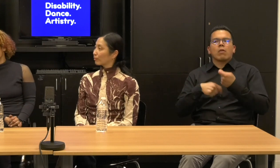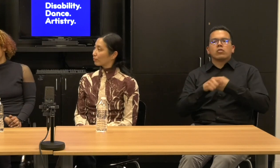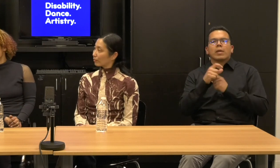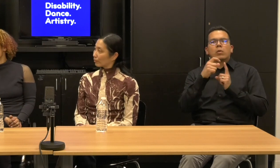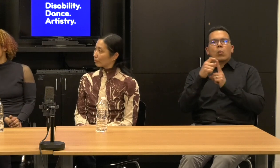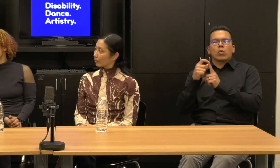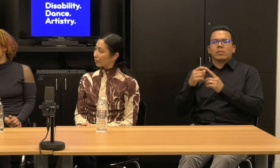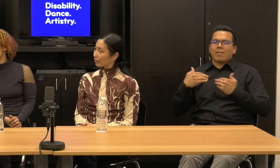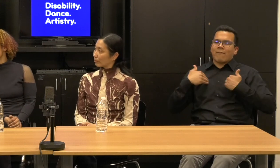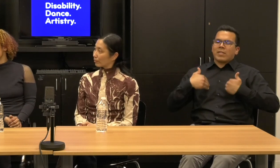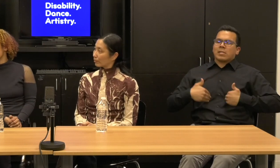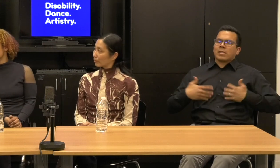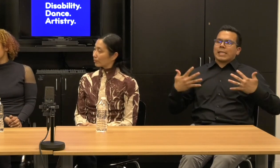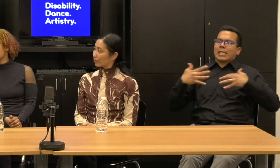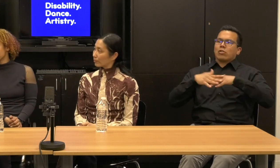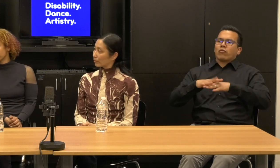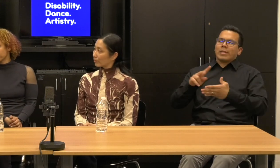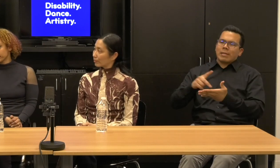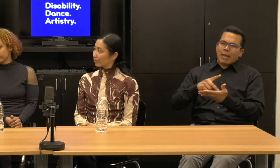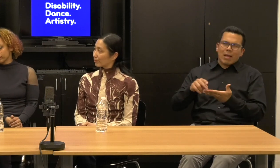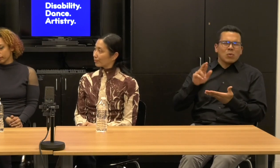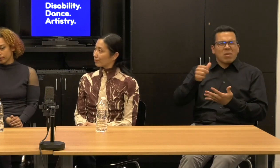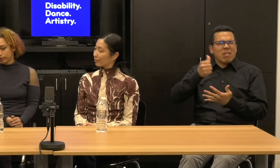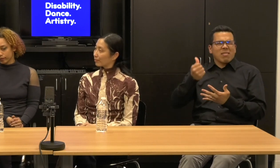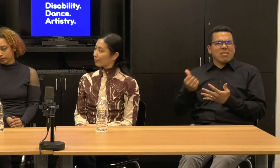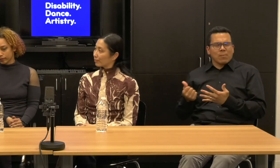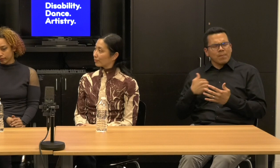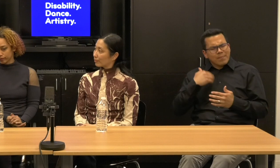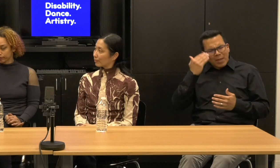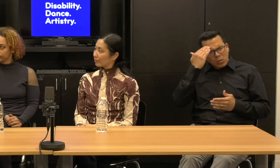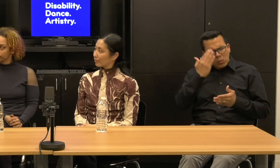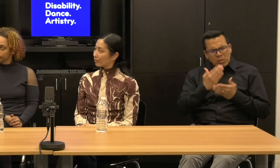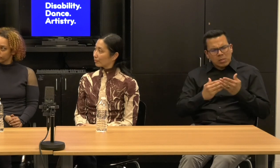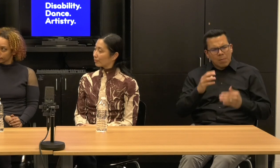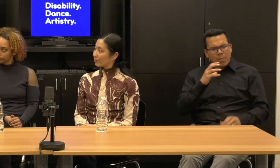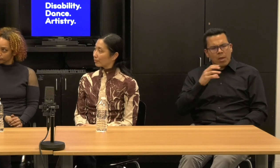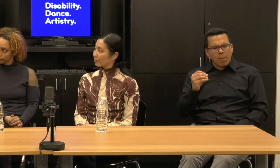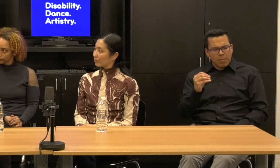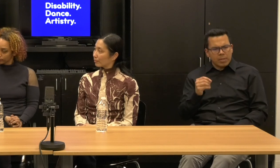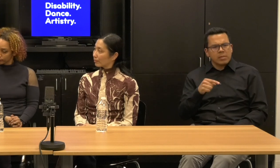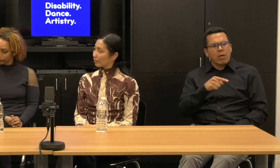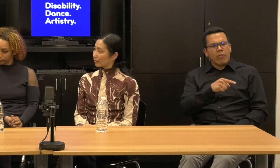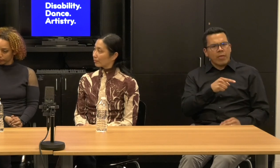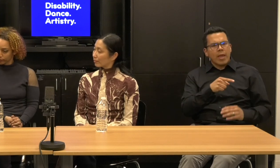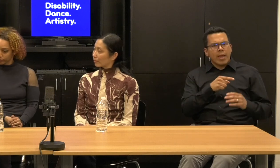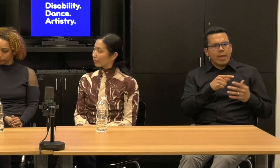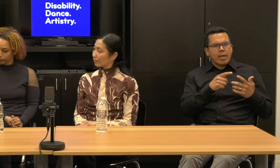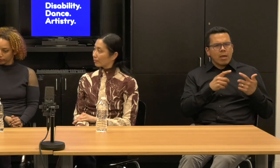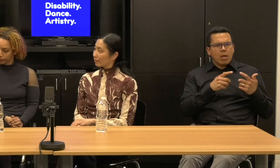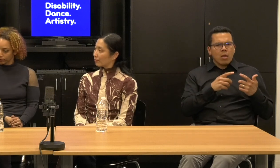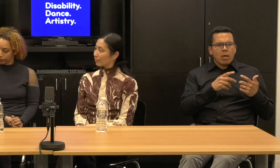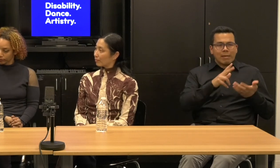and I know that, you know, some companies, their choreographic kind of drive is to think